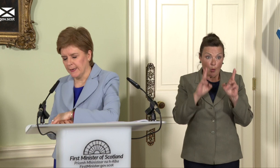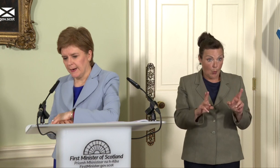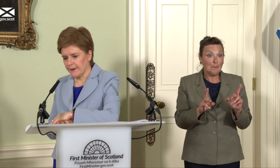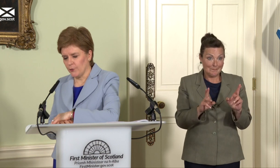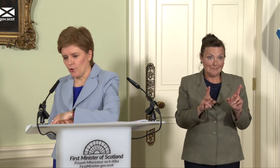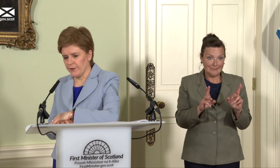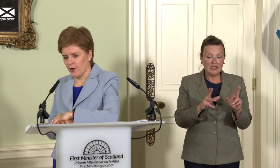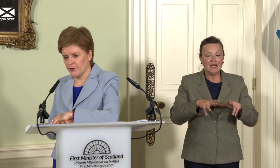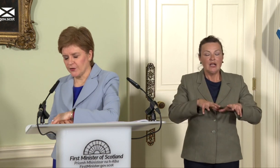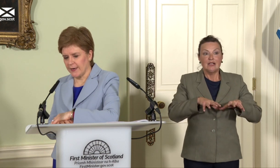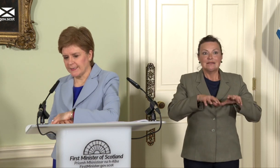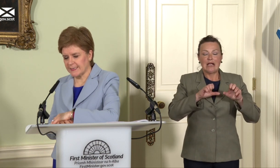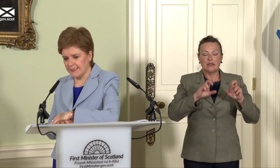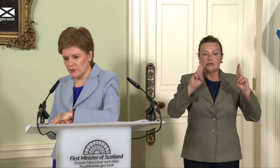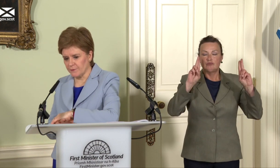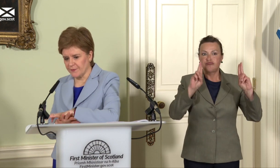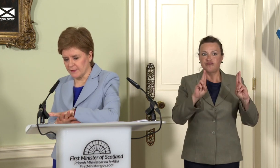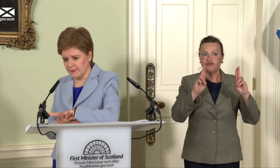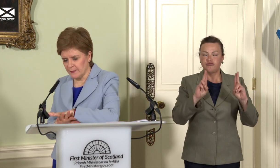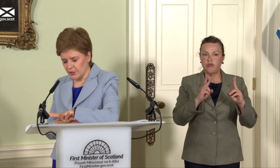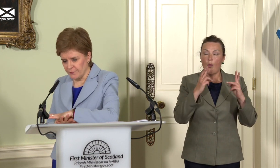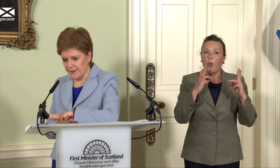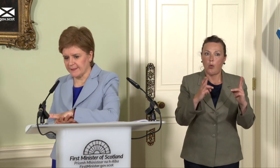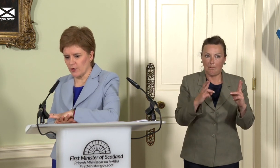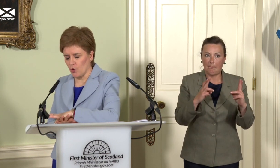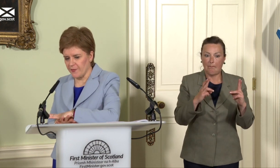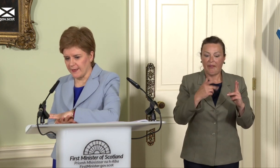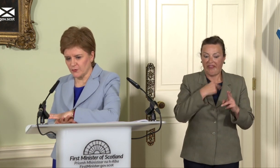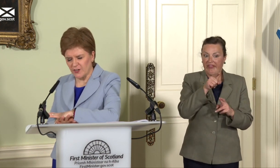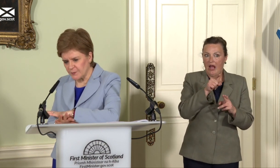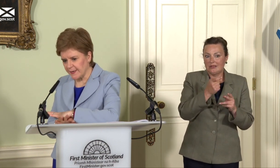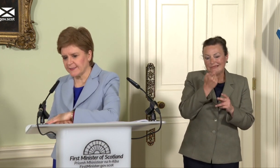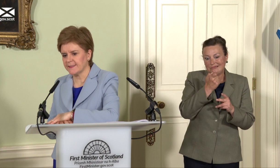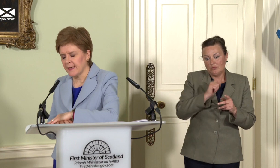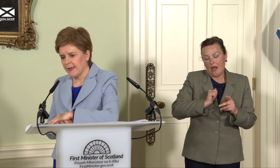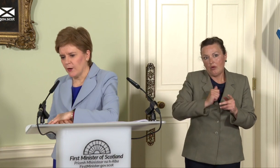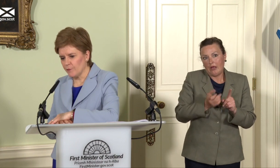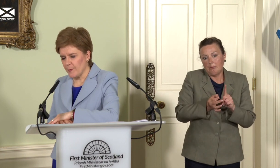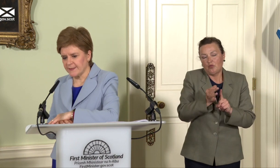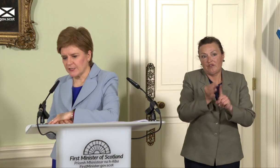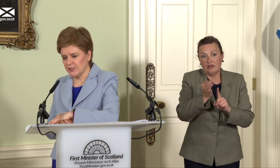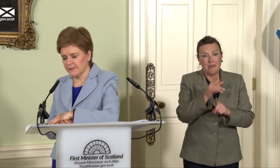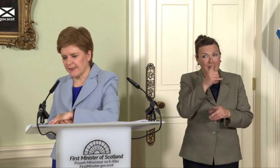are now on the other side of the acute phase of that. Circumstances over the past six years